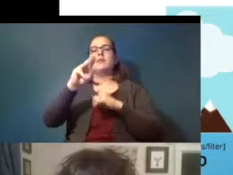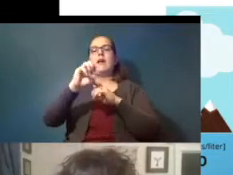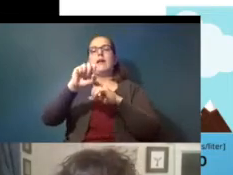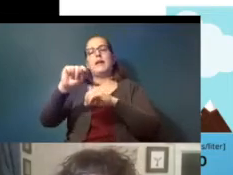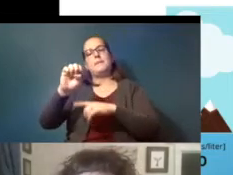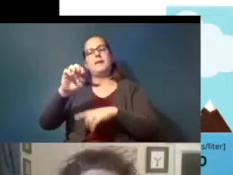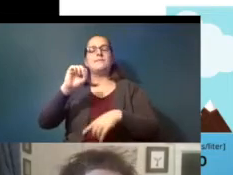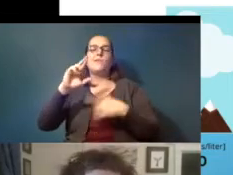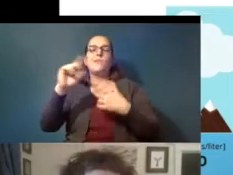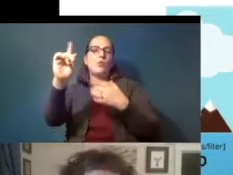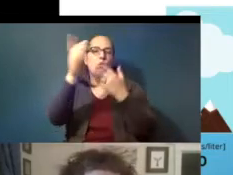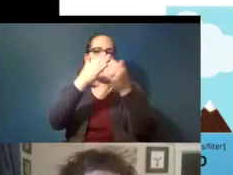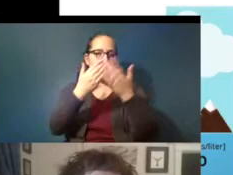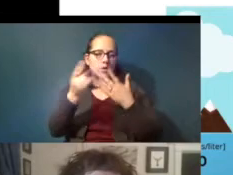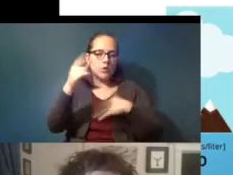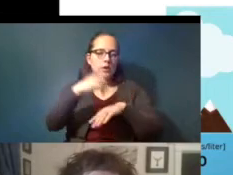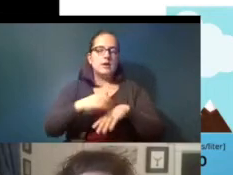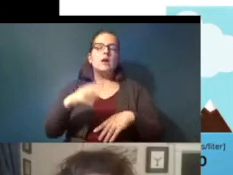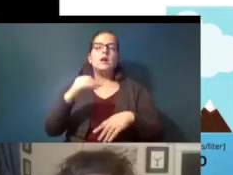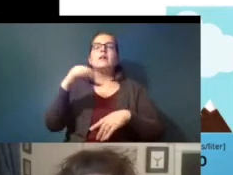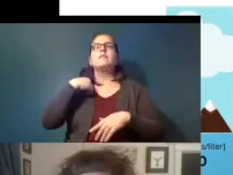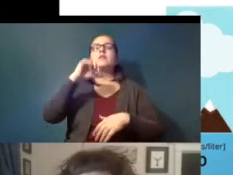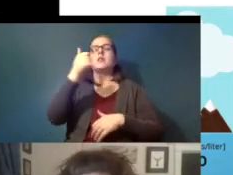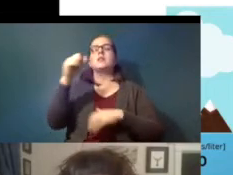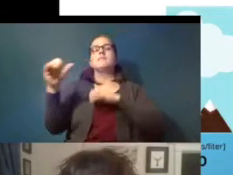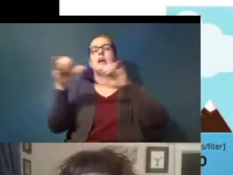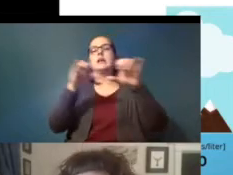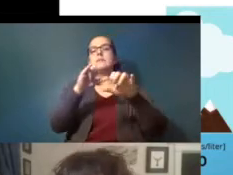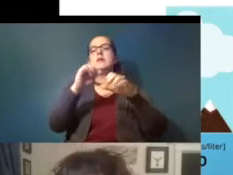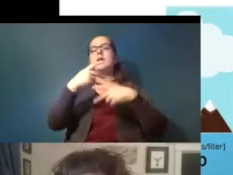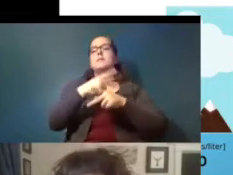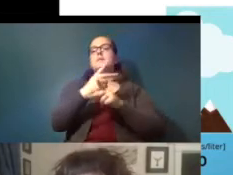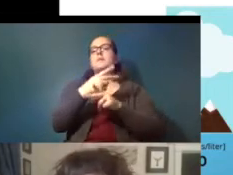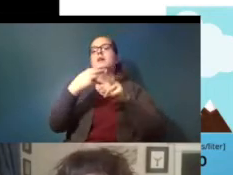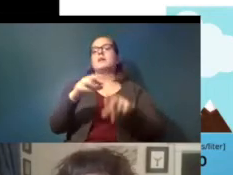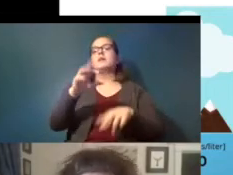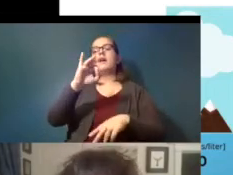and then there's another similar product called filtral which does the same thing they're about